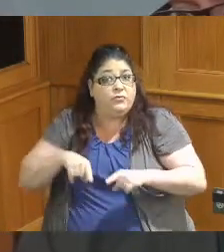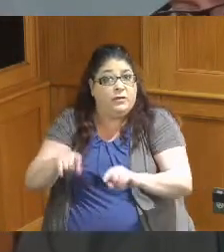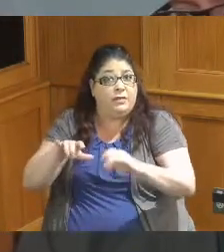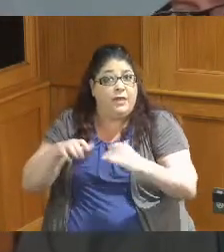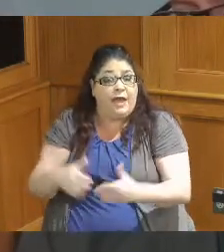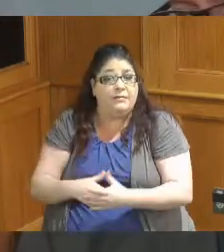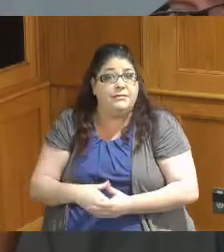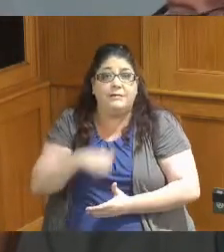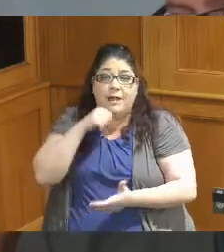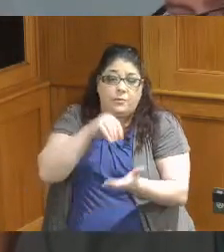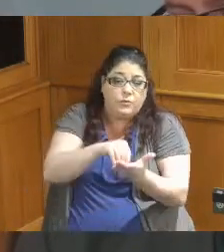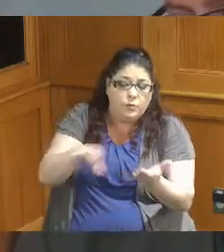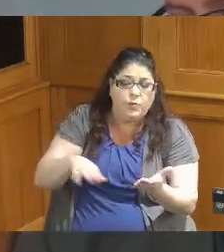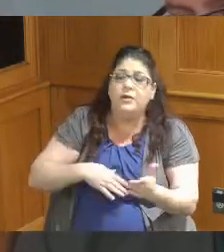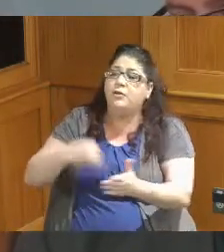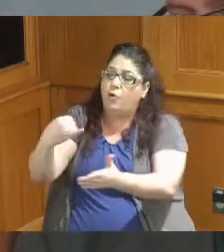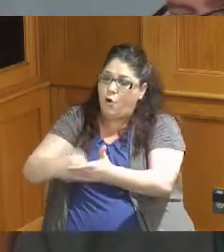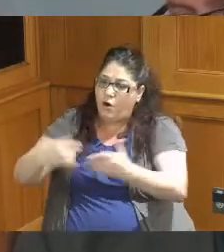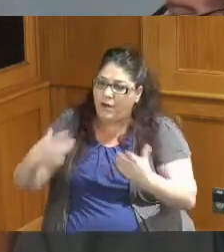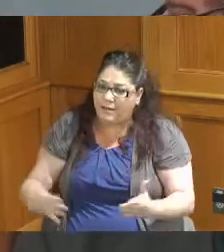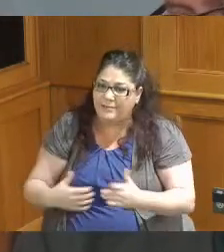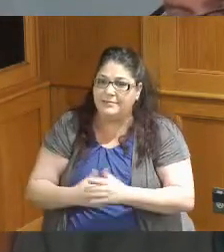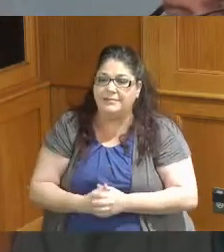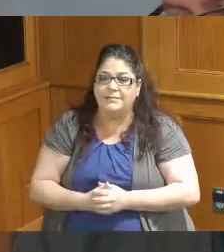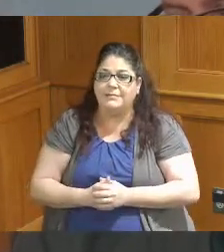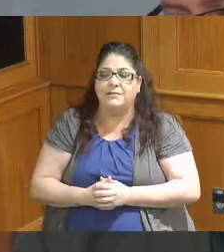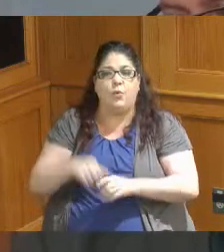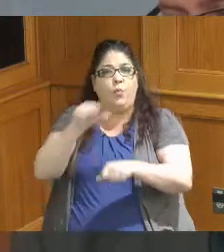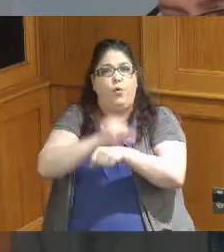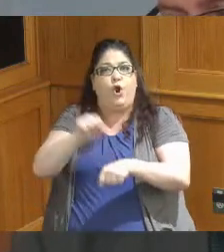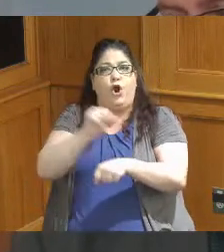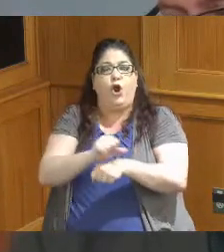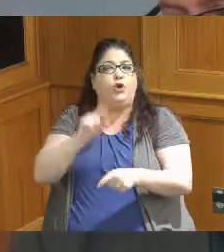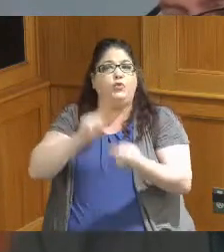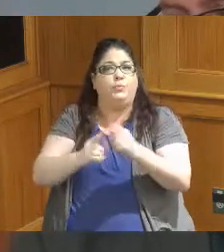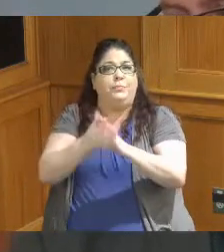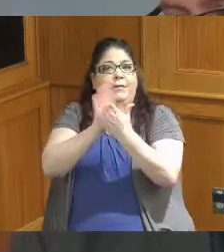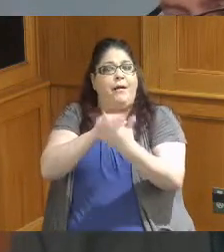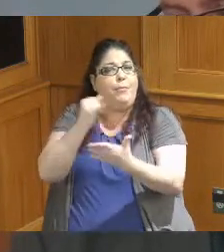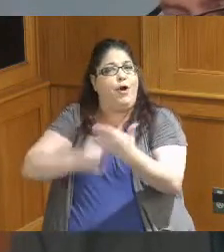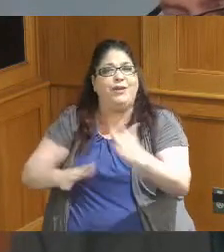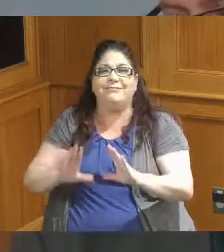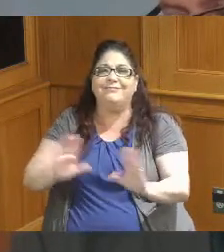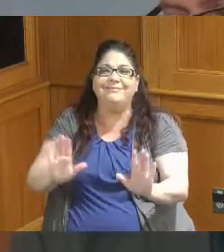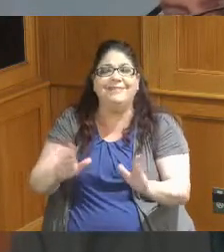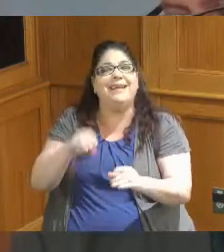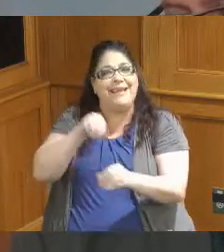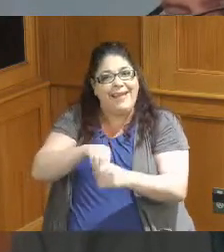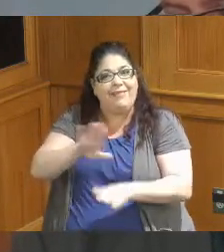to do this to become an artist it's ingrained in them so really the beauty of the program is that